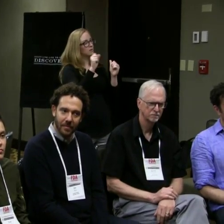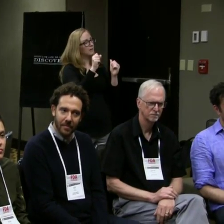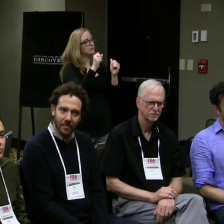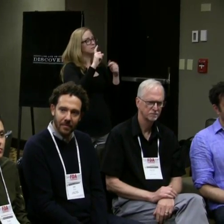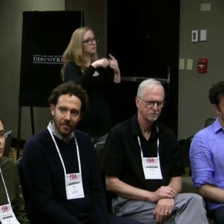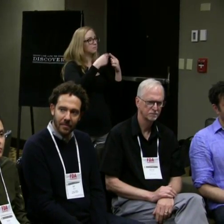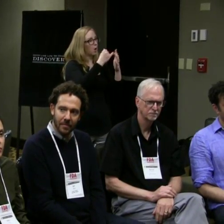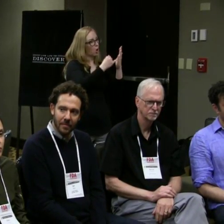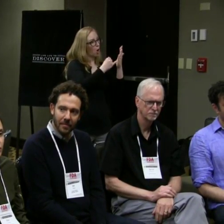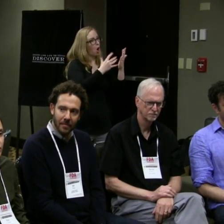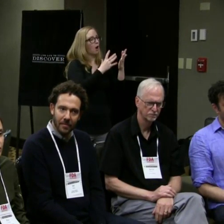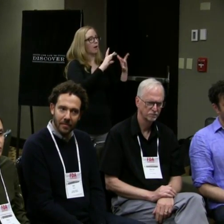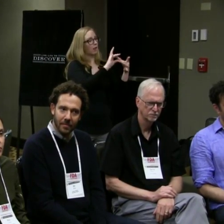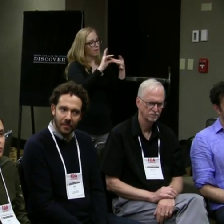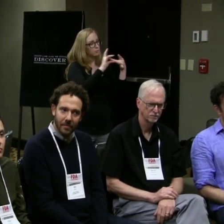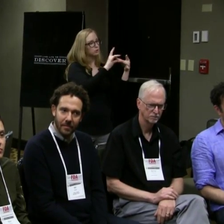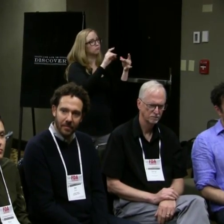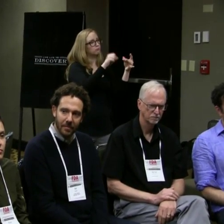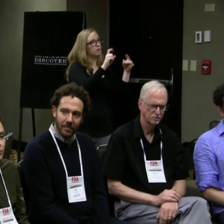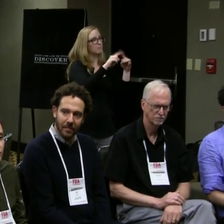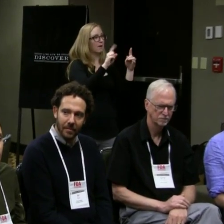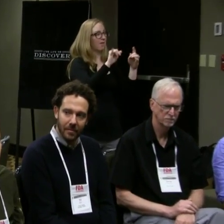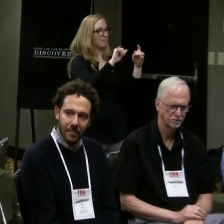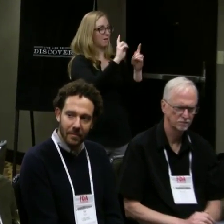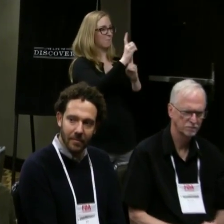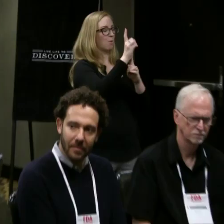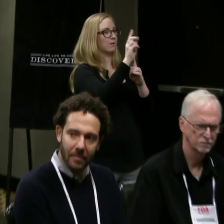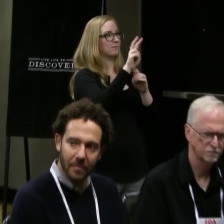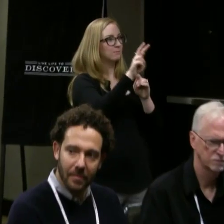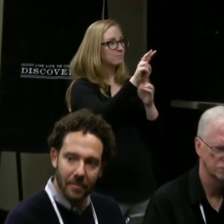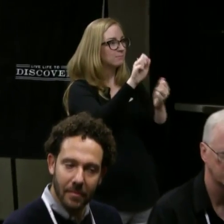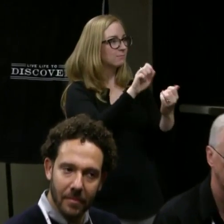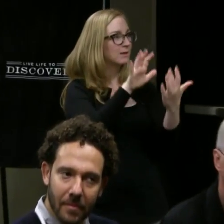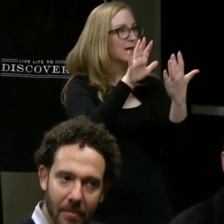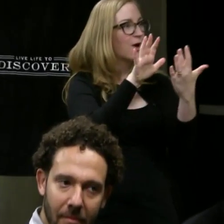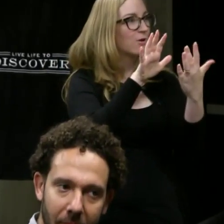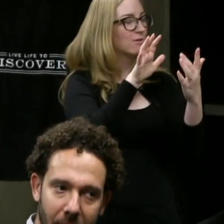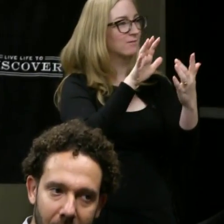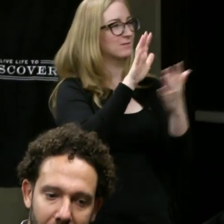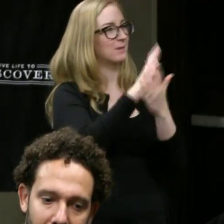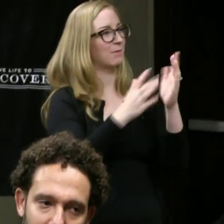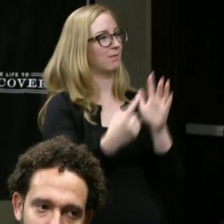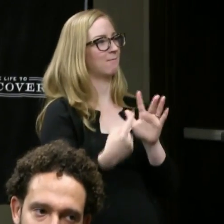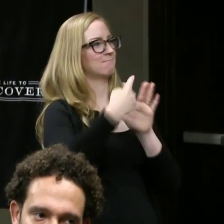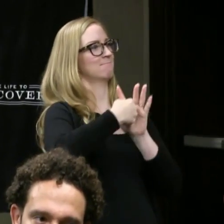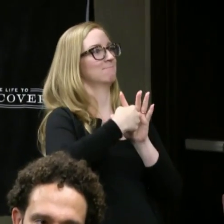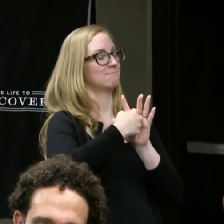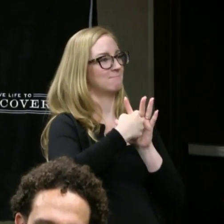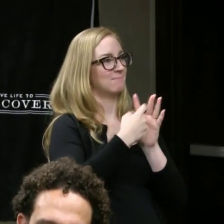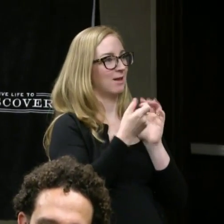it's about encountering, that moment of encounter of an entire culture that is not visible